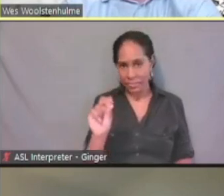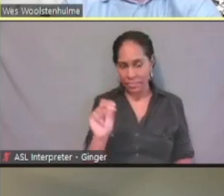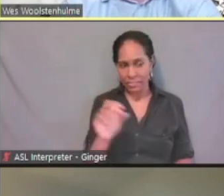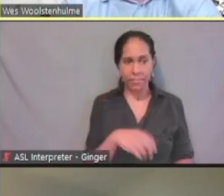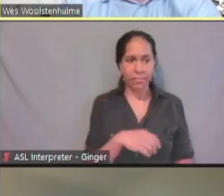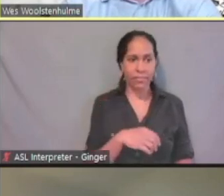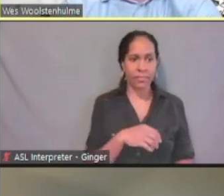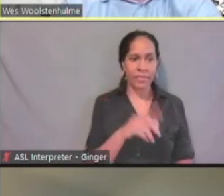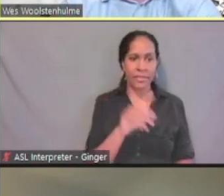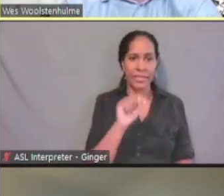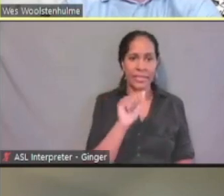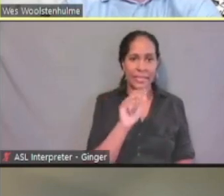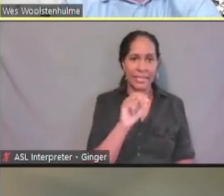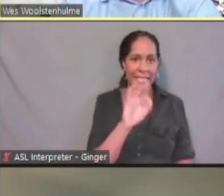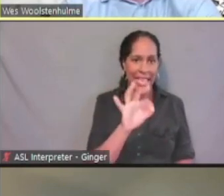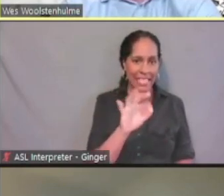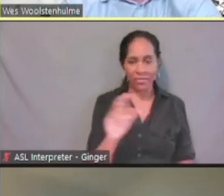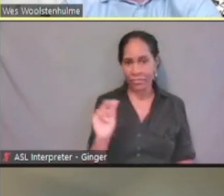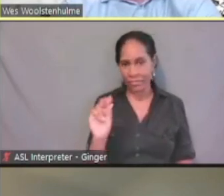we're only doing a medical assistance application.